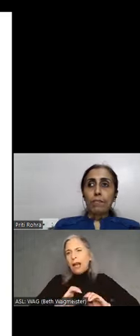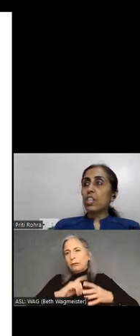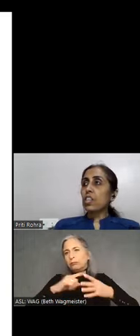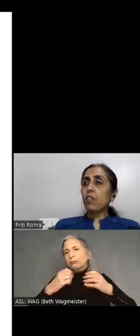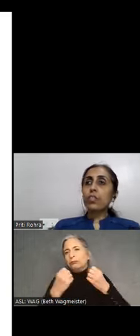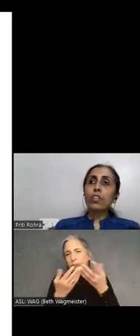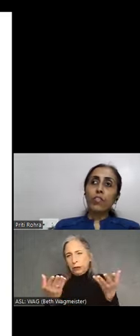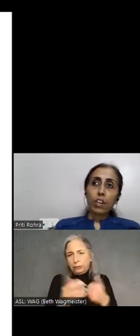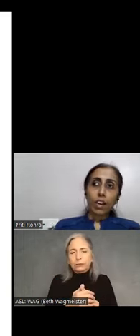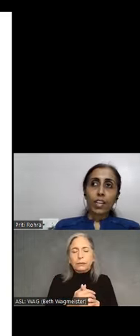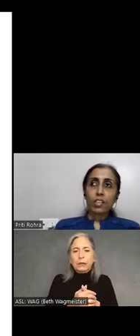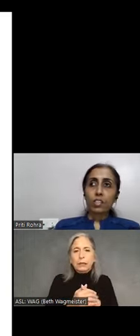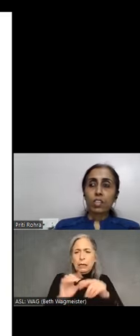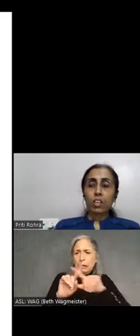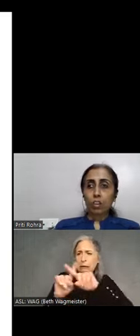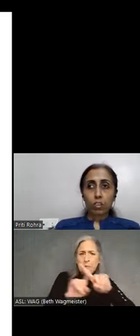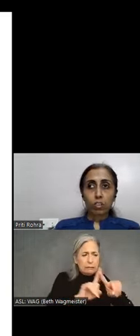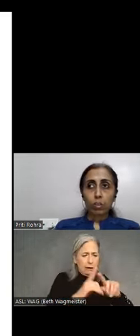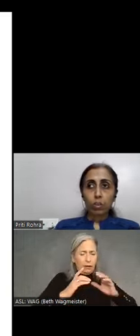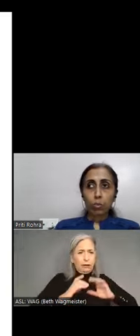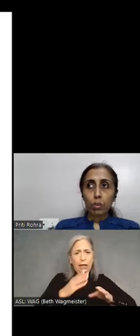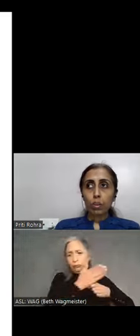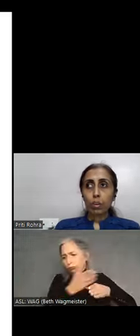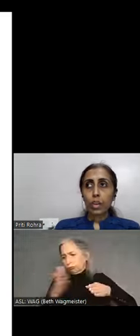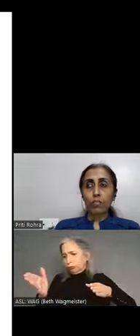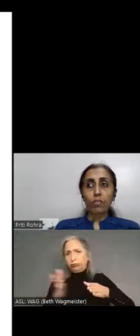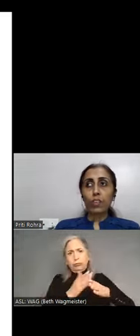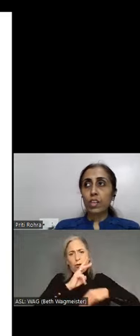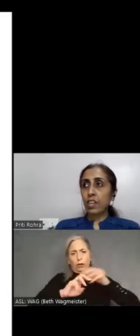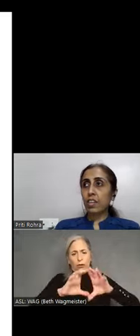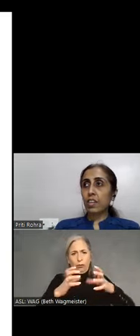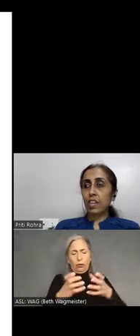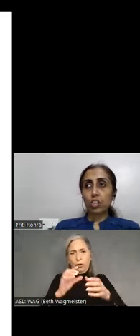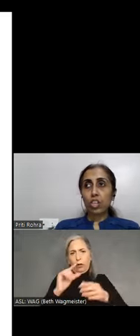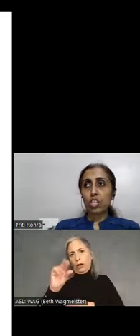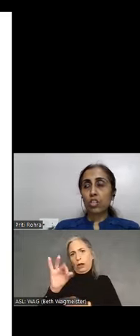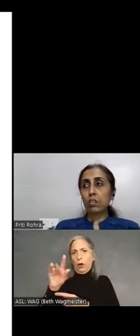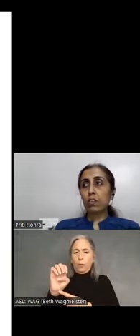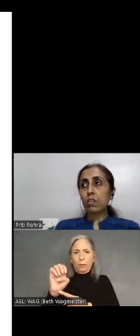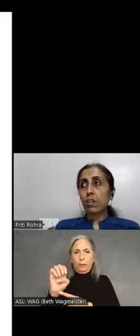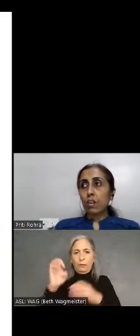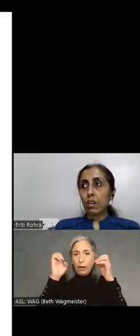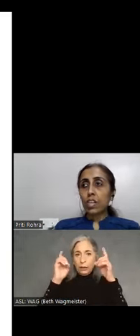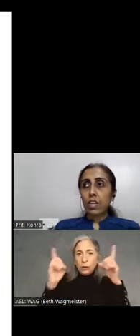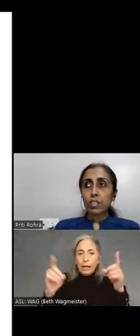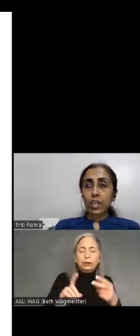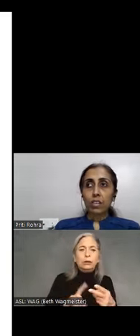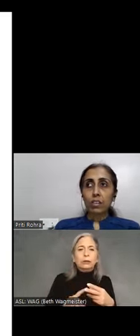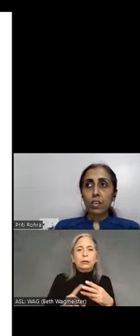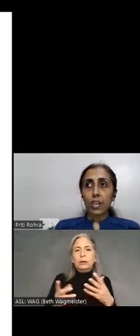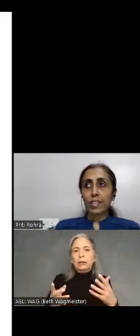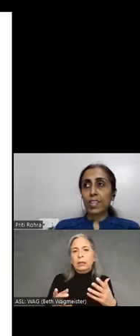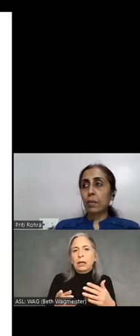We service different clients across the globe. From FinTech, education, retail, health care,